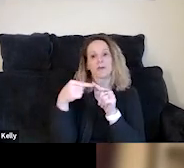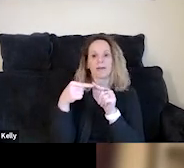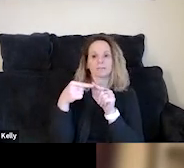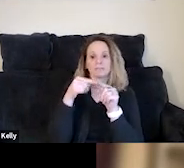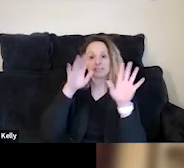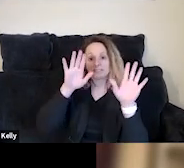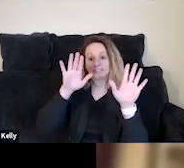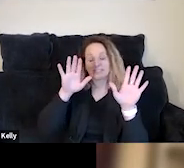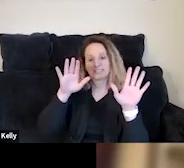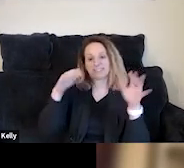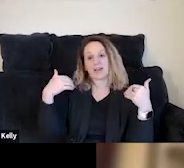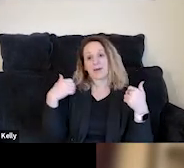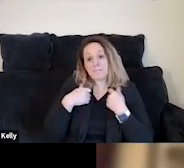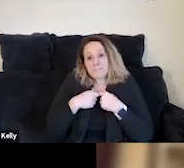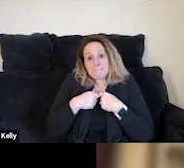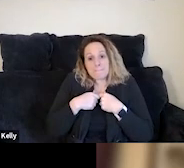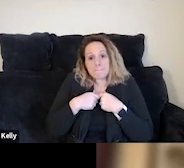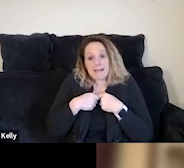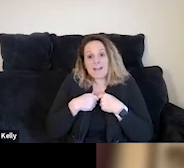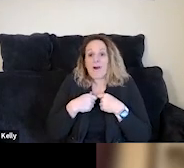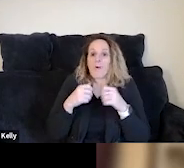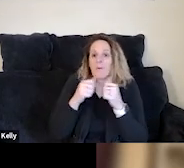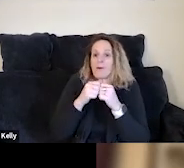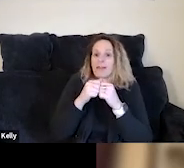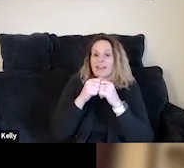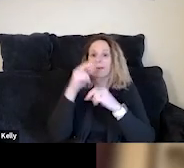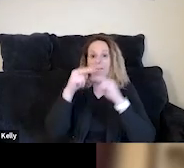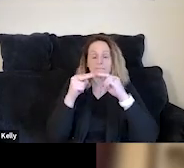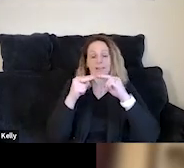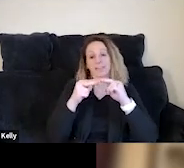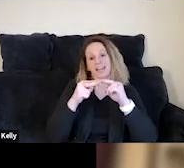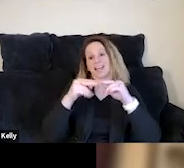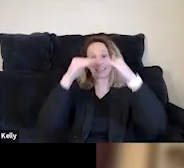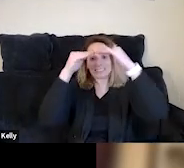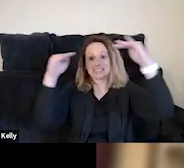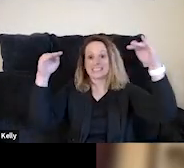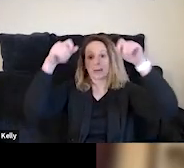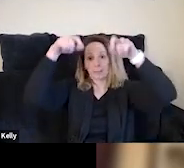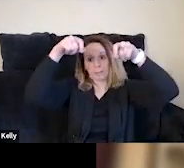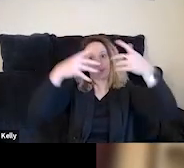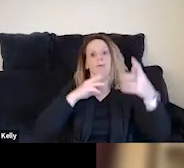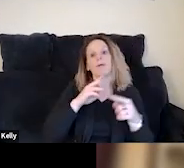and being in a small nonprofit with a leaky roof. I mean we do have limited resources and so with those resources, we want to be efficient.